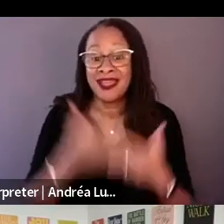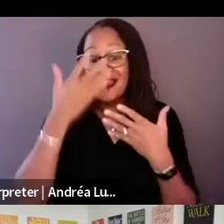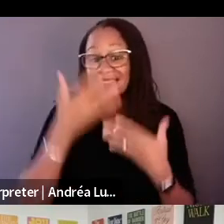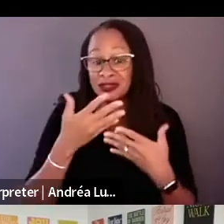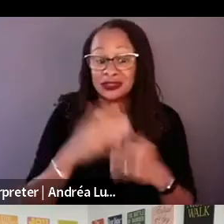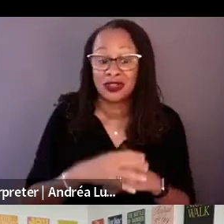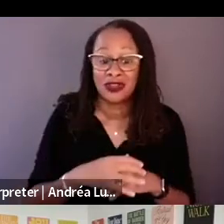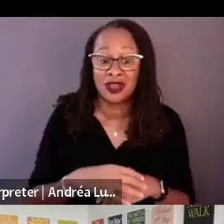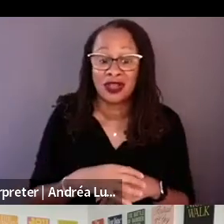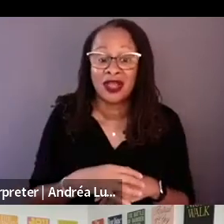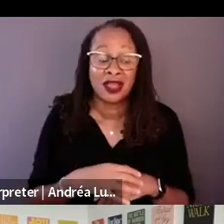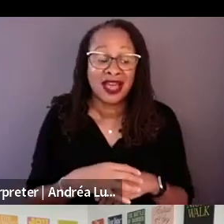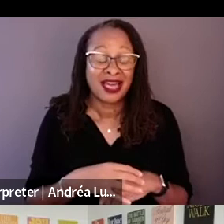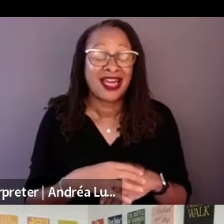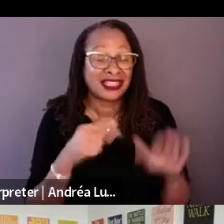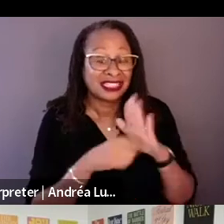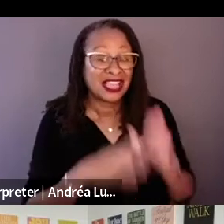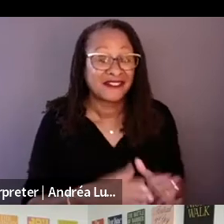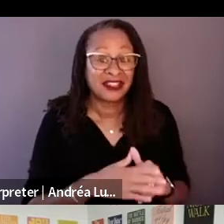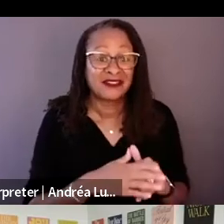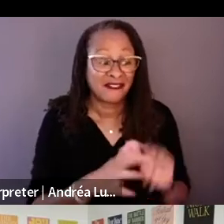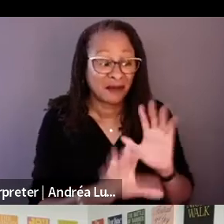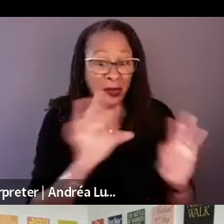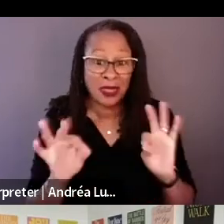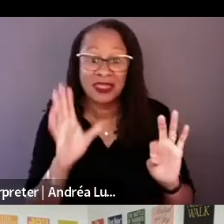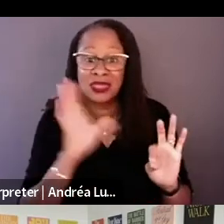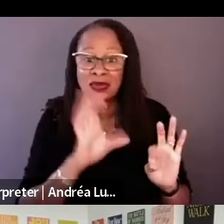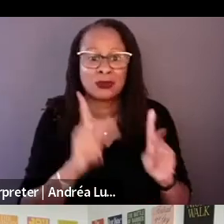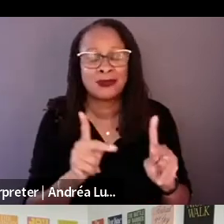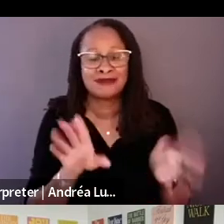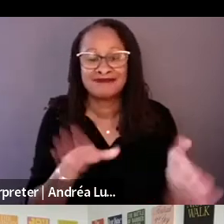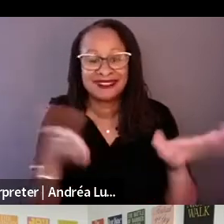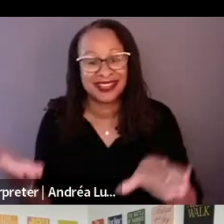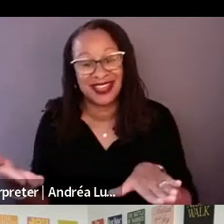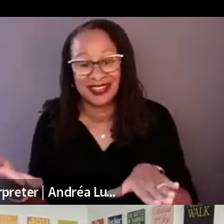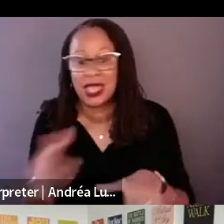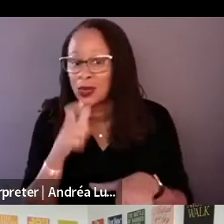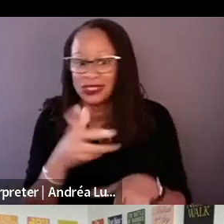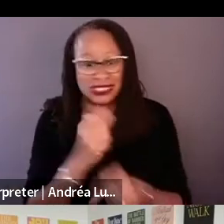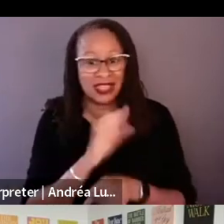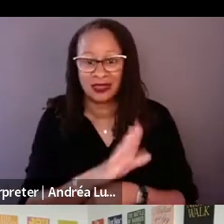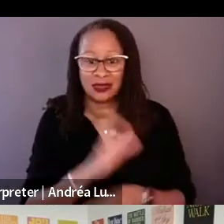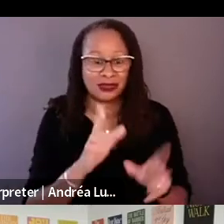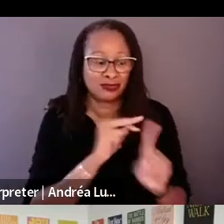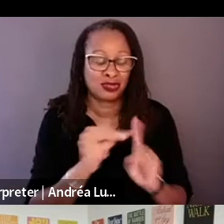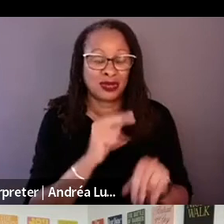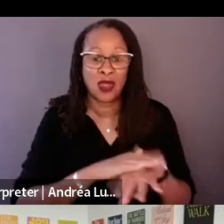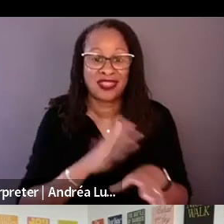We did not get the perspective on the faithful potentially night or exagerrated night, also Tim